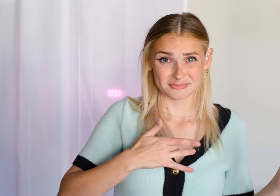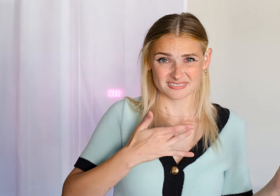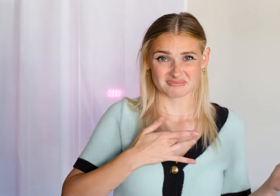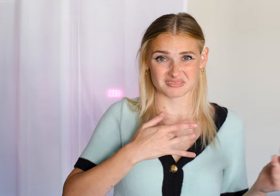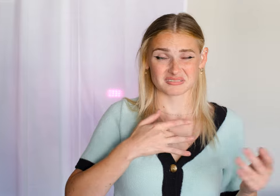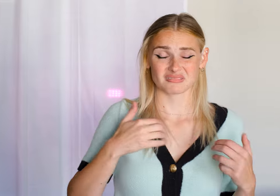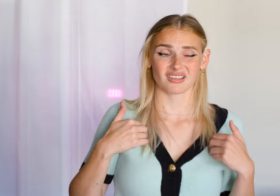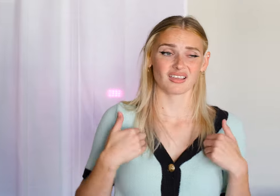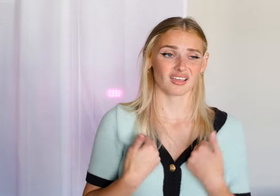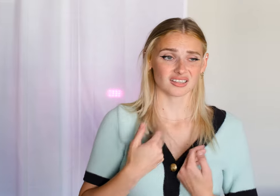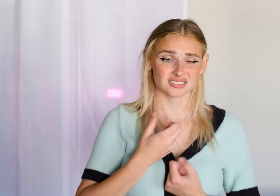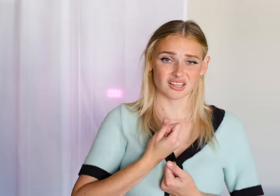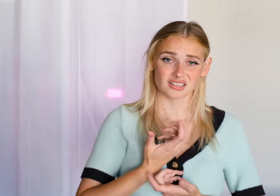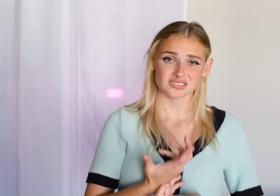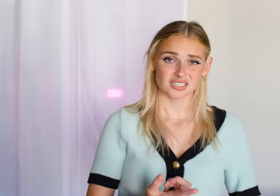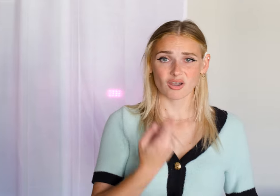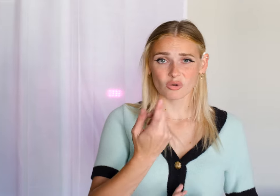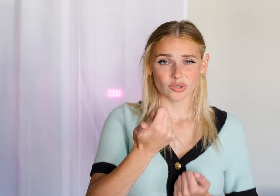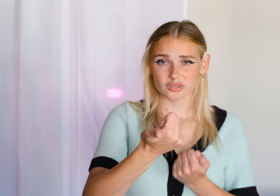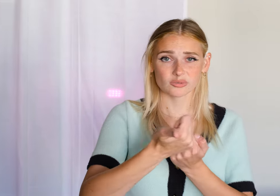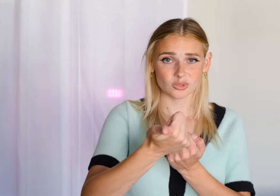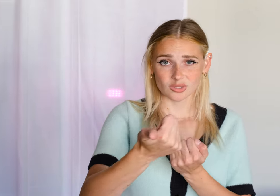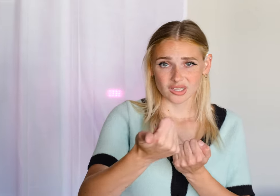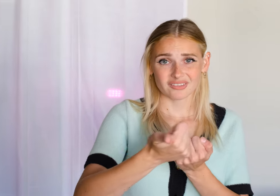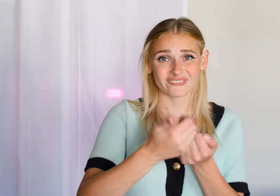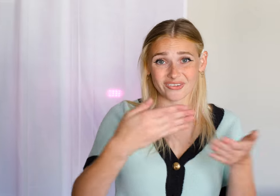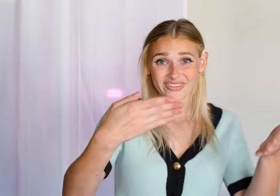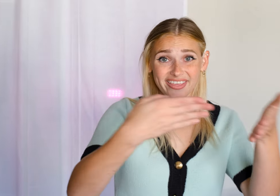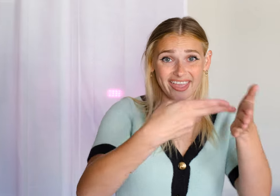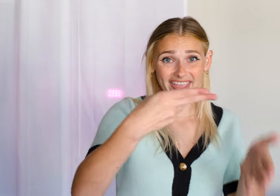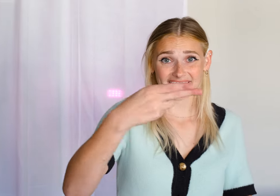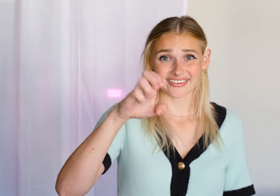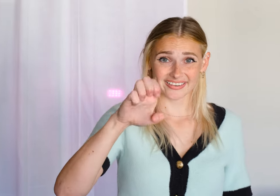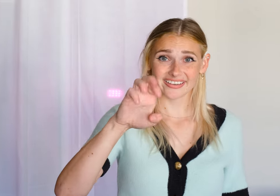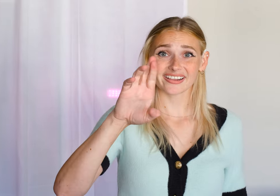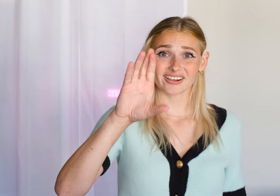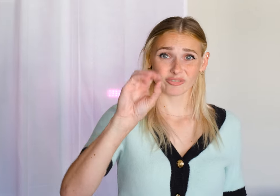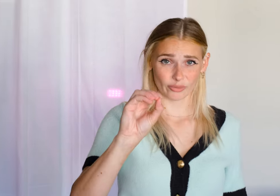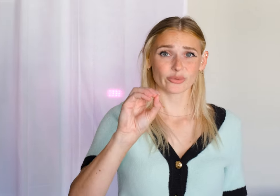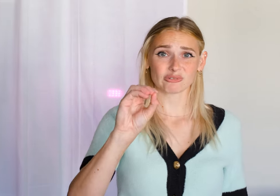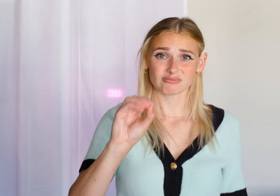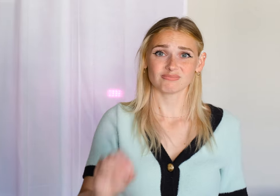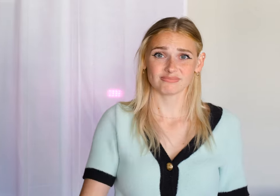🎶It must be exhausting always rooting for the anti-hero 🎶